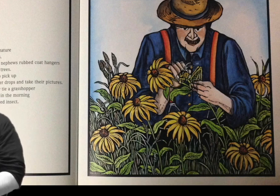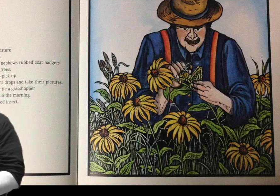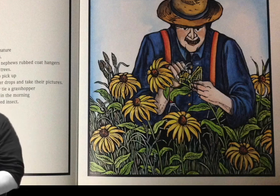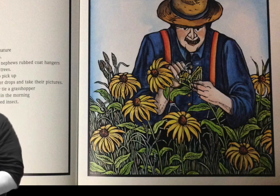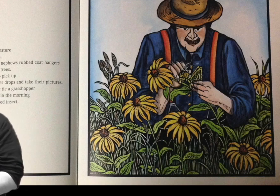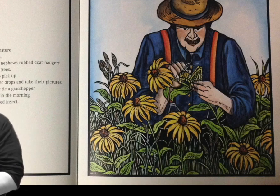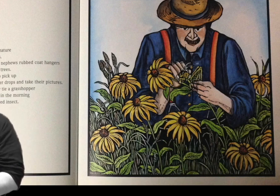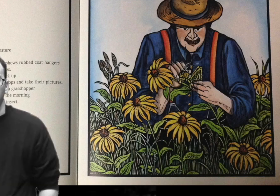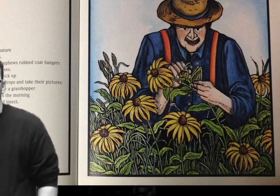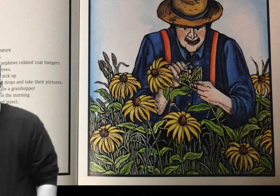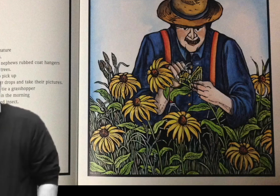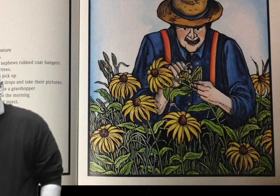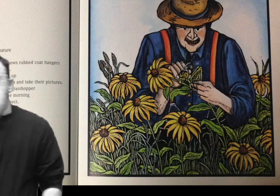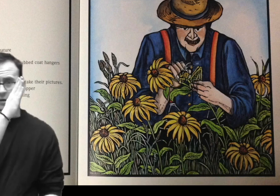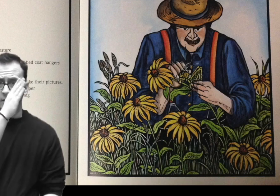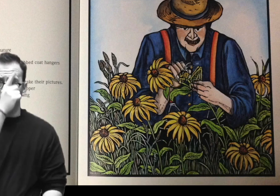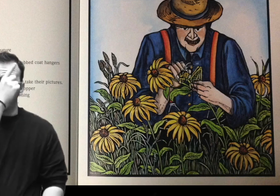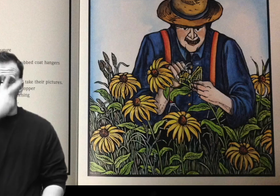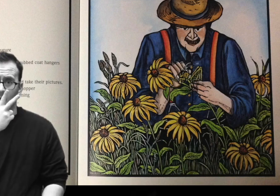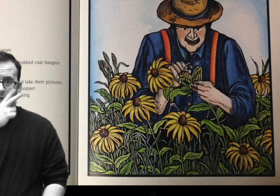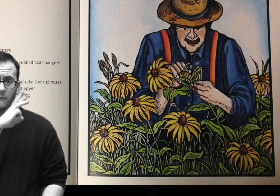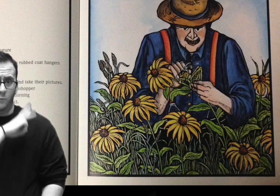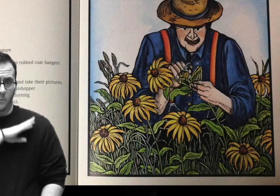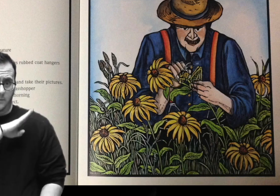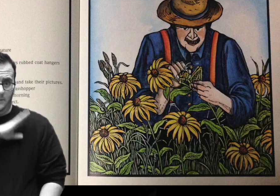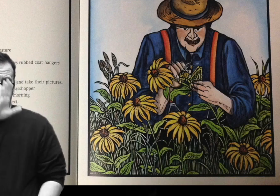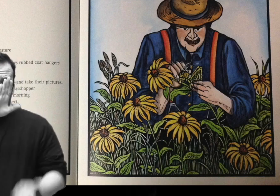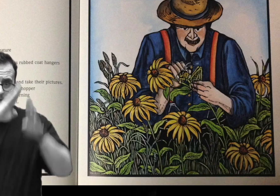Willie often played the piano as they sang and shared stories and games with them.